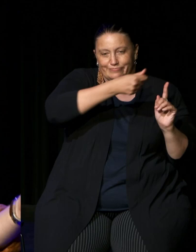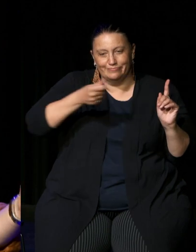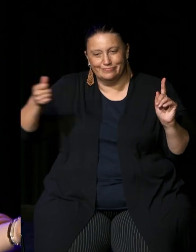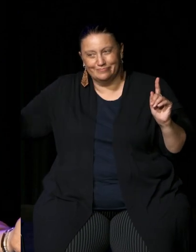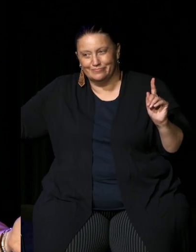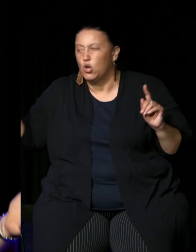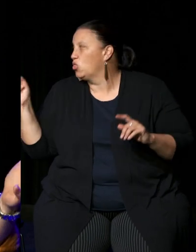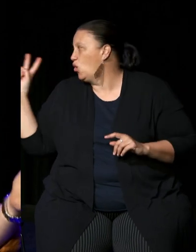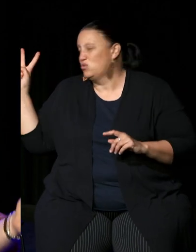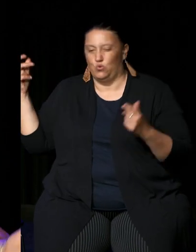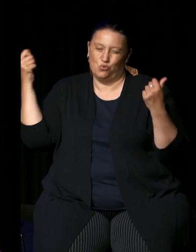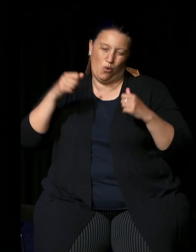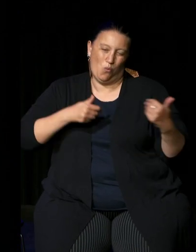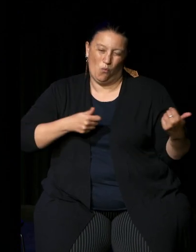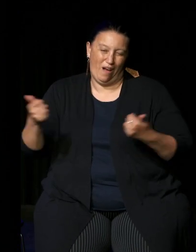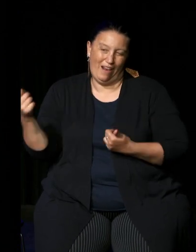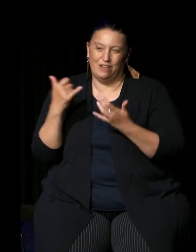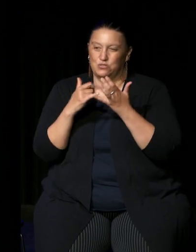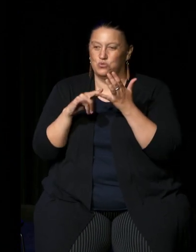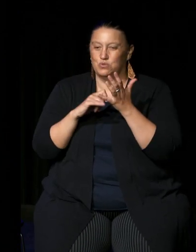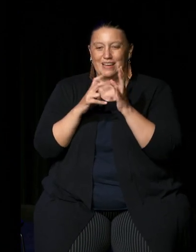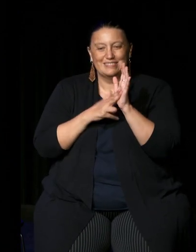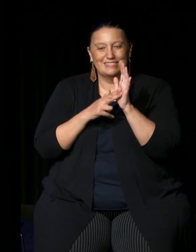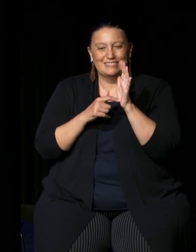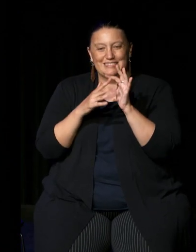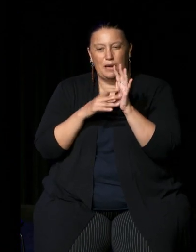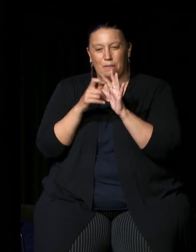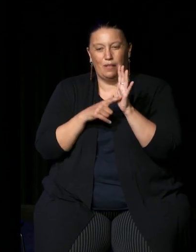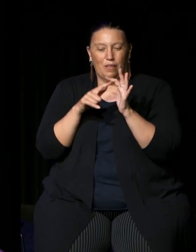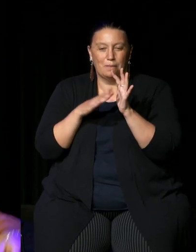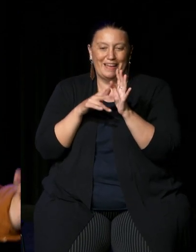who you know very well of course Susan Templeman is your local Federal MP and Mark Greenhill is